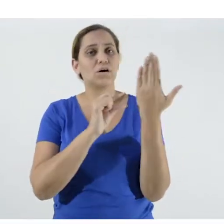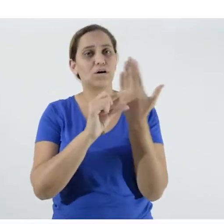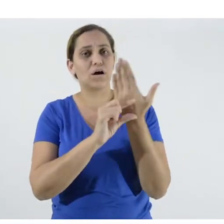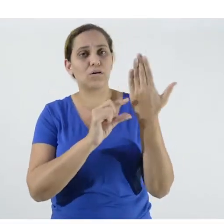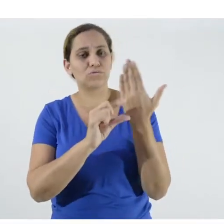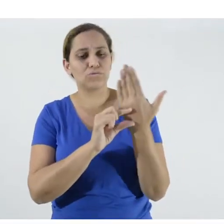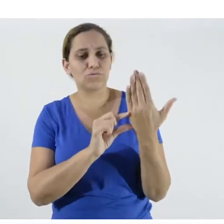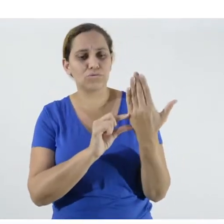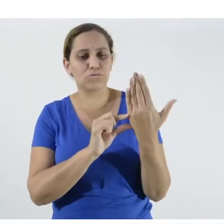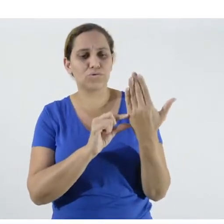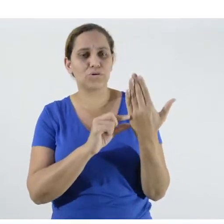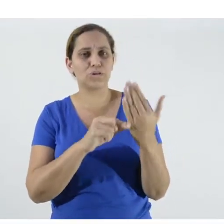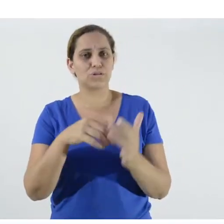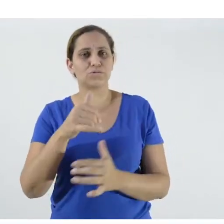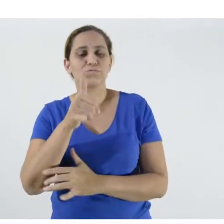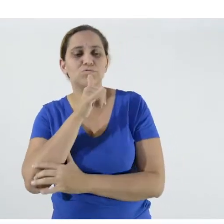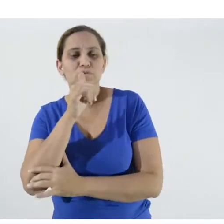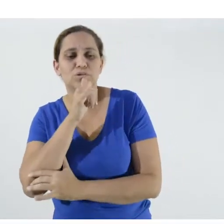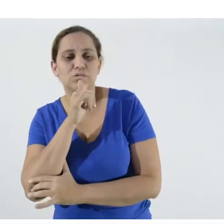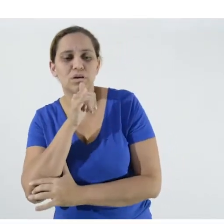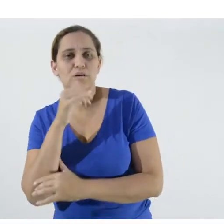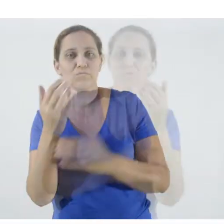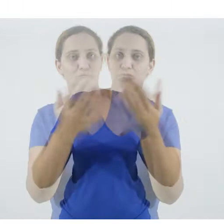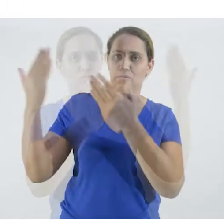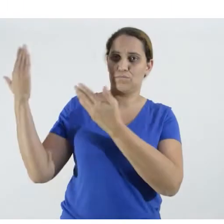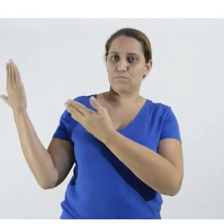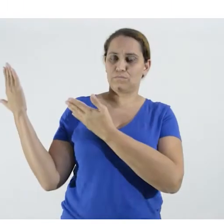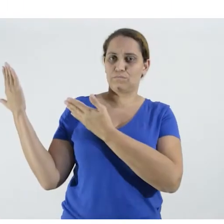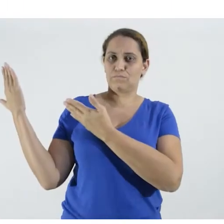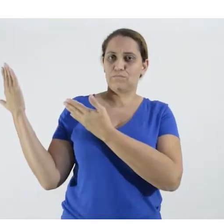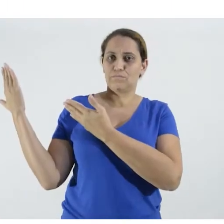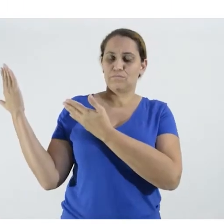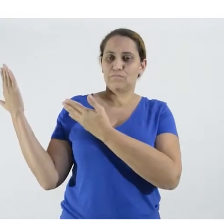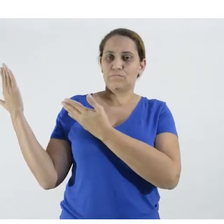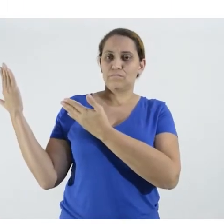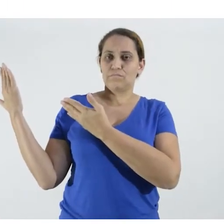like Volochinov, we are using Education, like Freire and